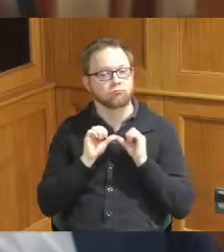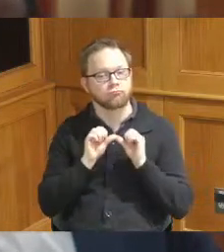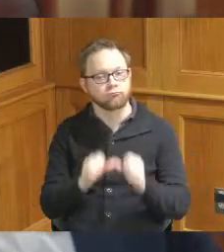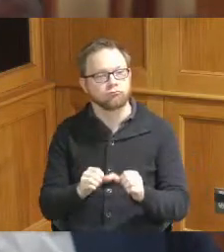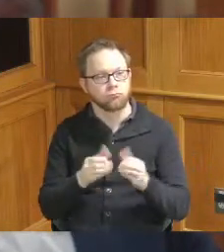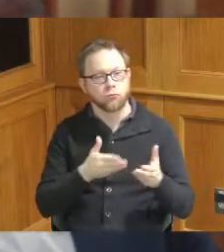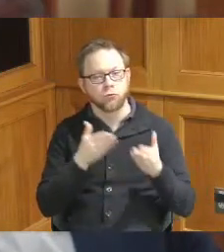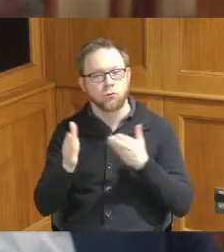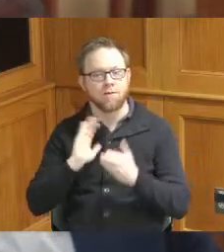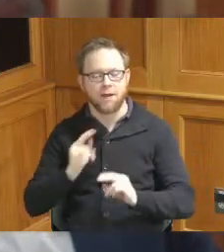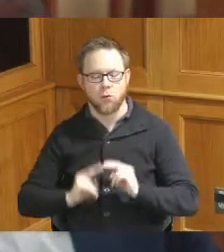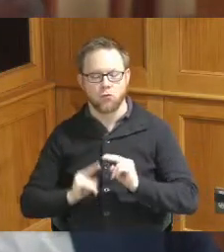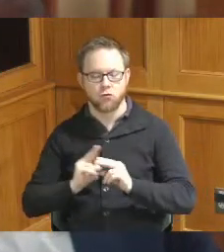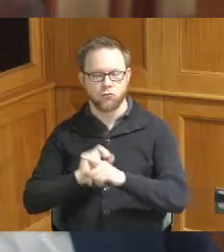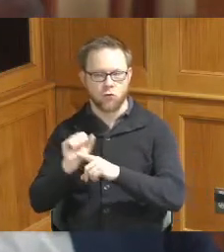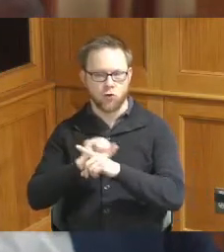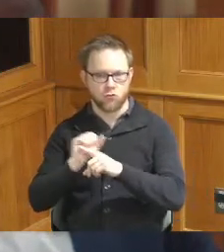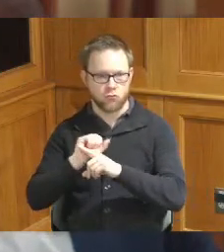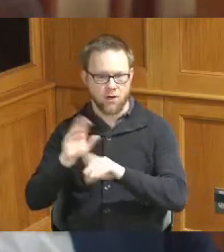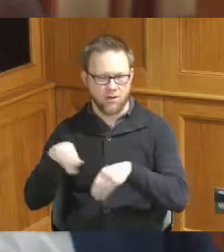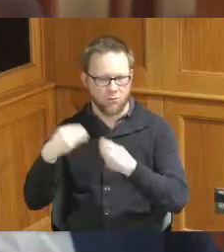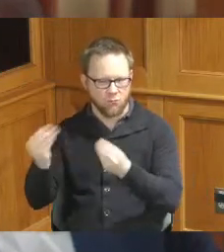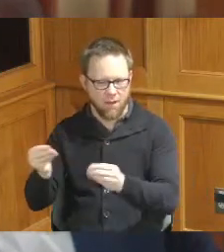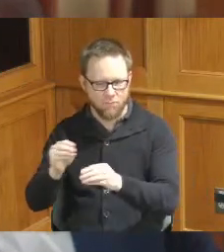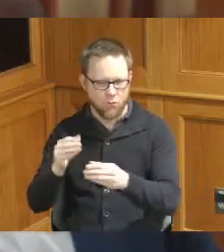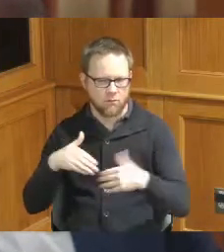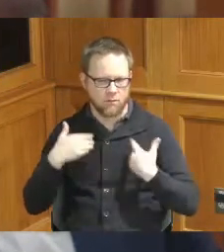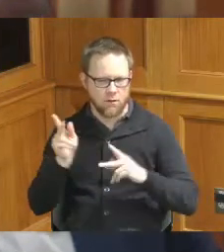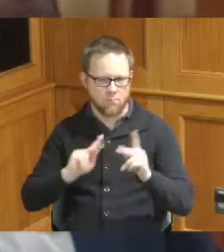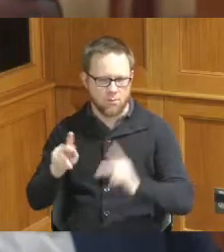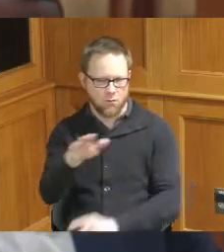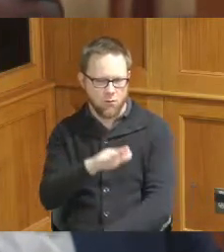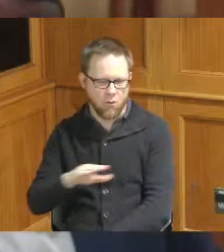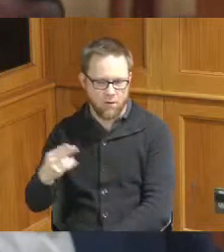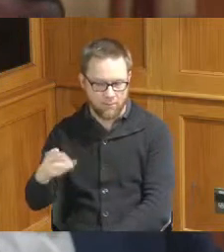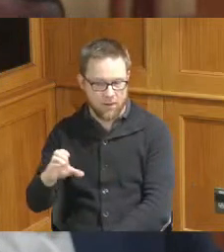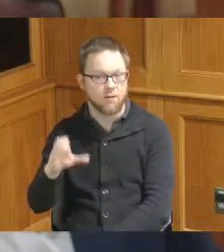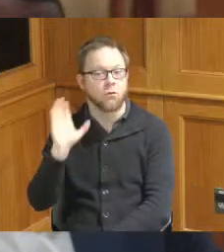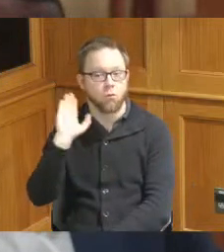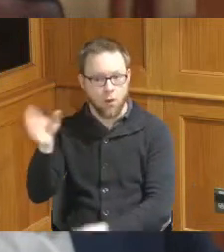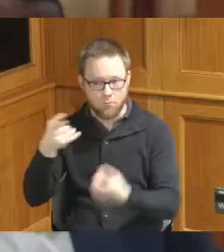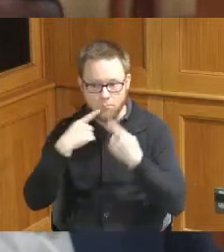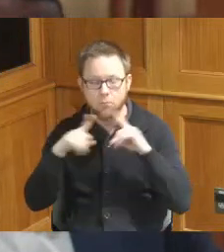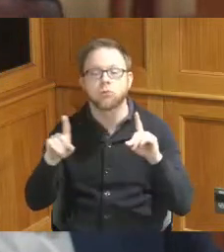training for youth throughout Hamilton County they will get certification and end CER which